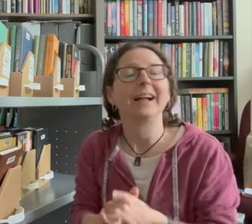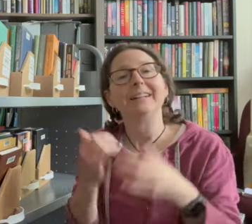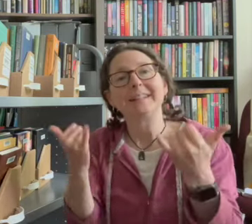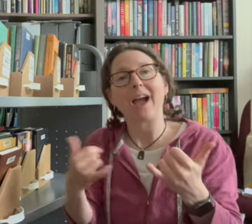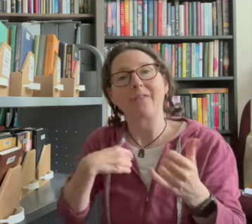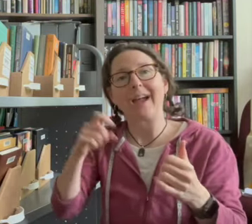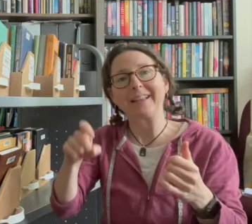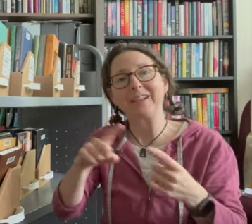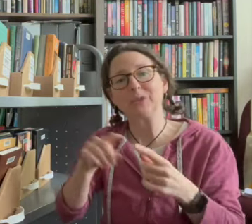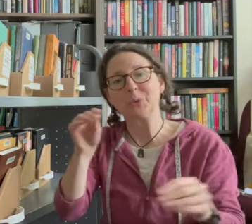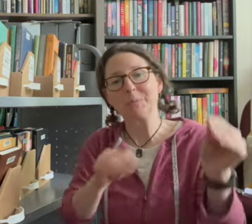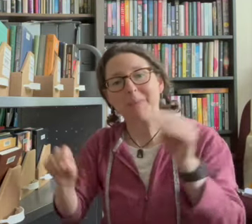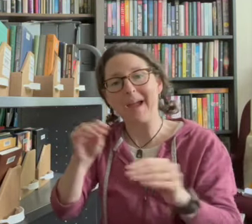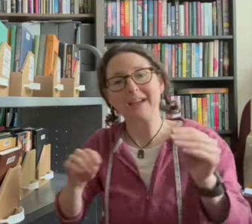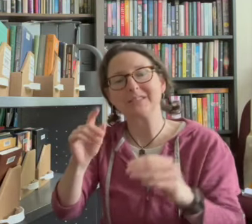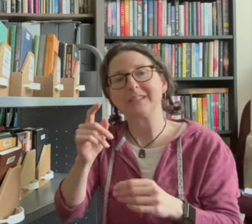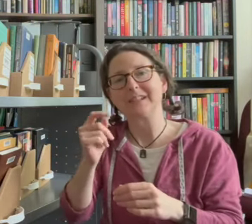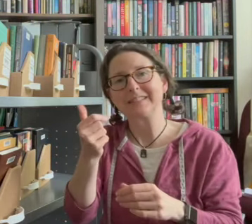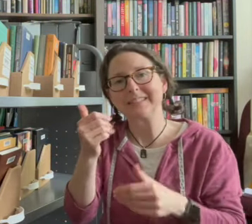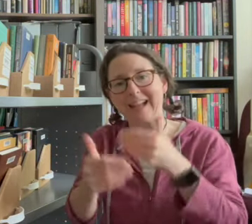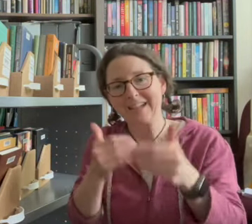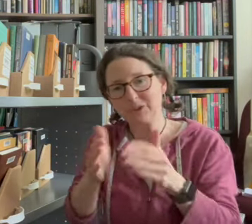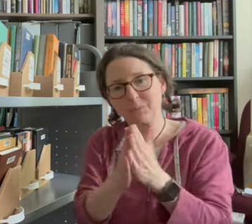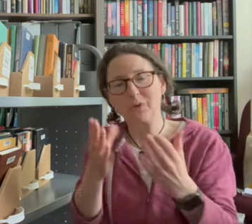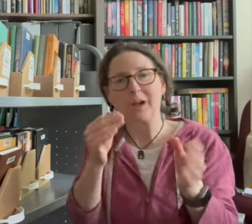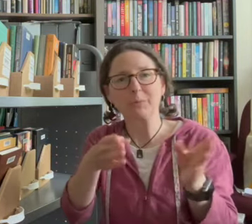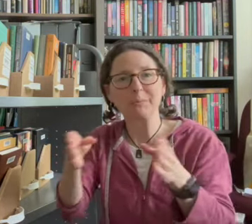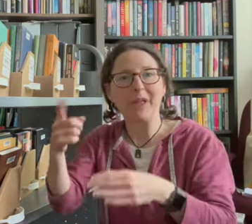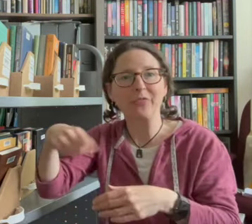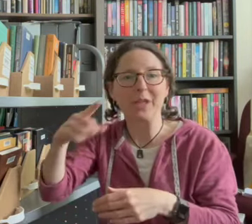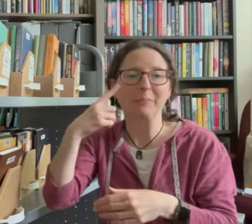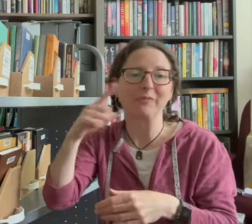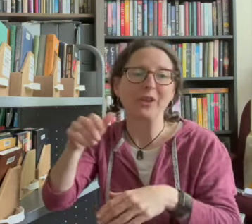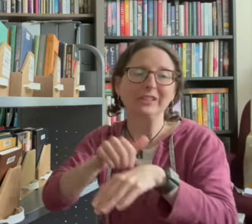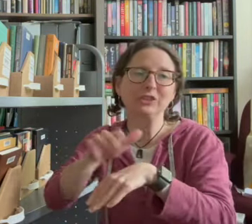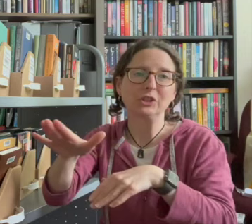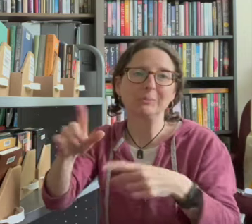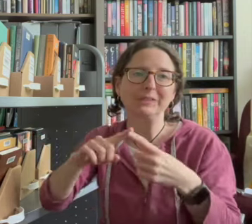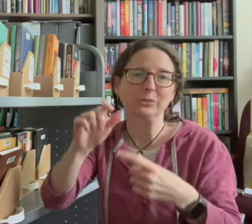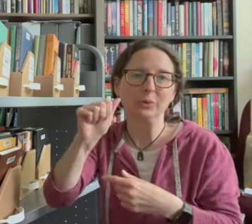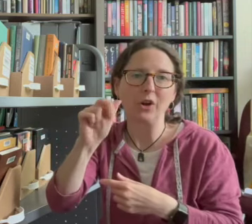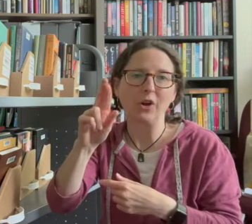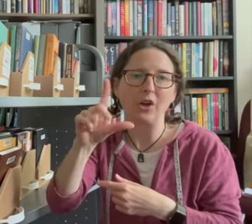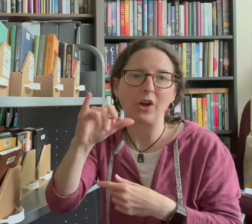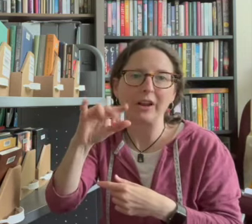after i finish processing the new books i fill out the forms online for inventory control now i